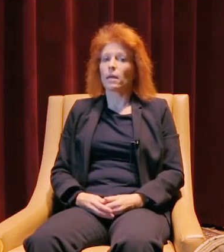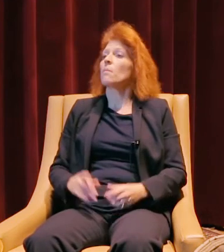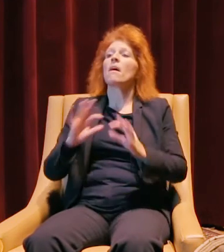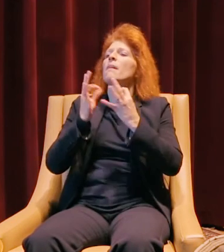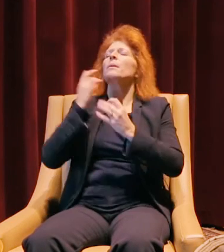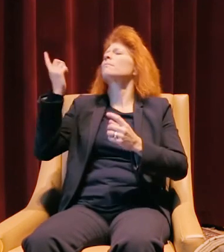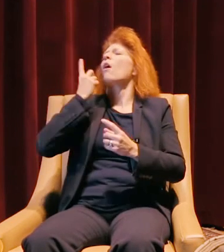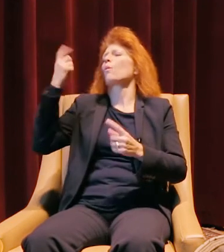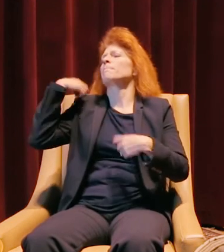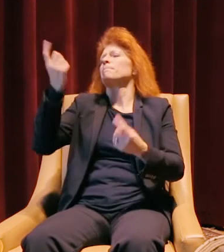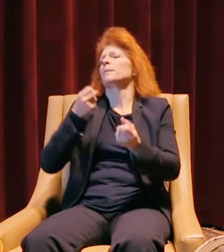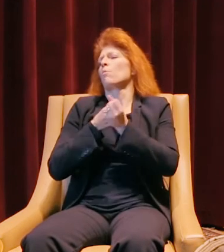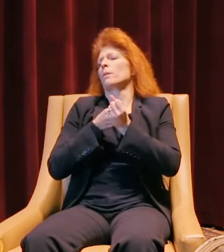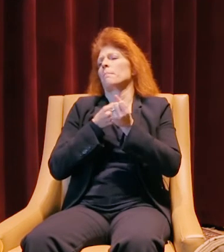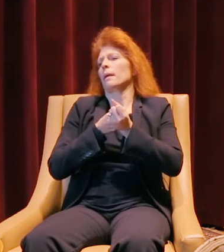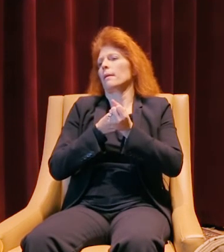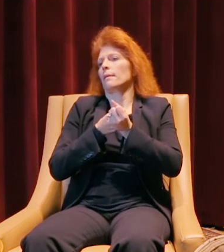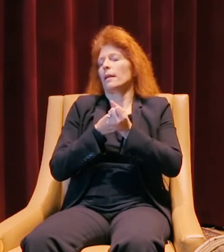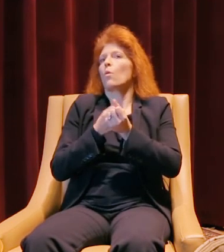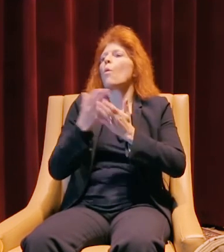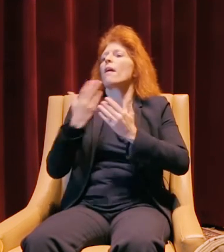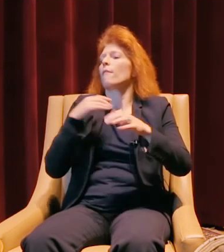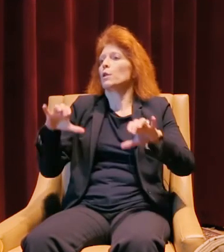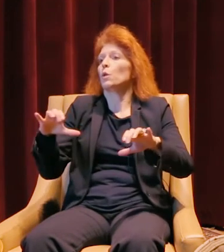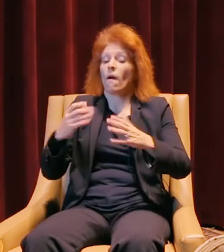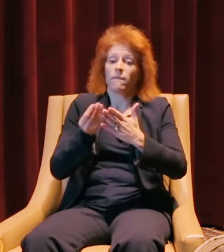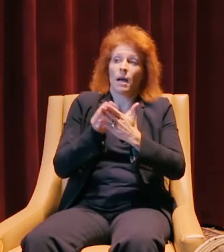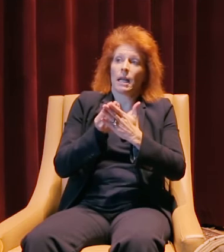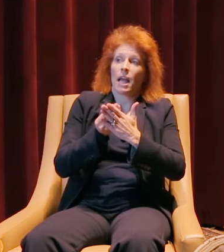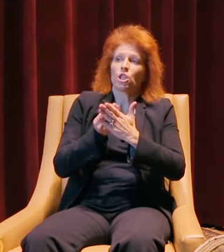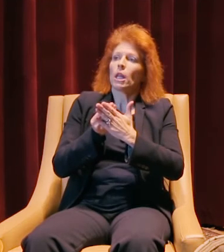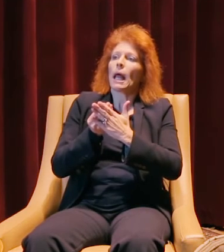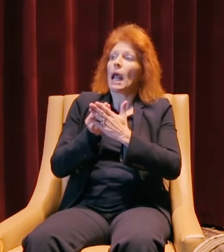supported me in my endeavors. Financially, I refuse to take any support.